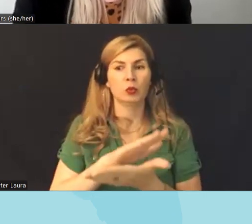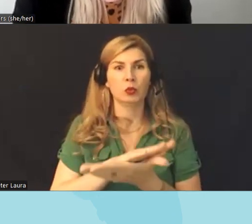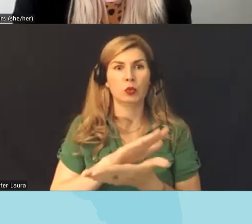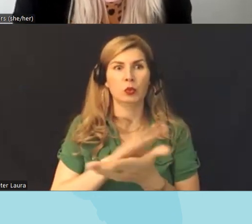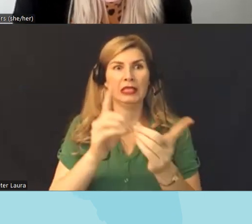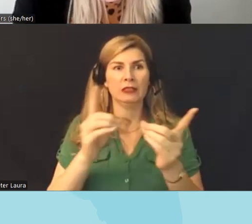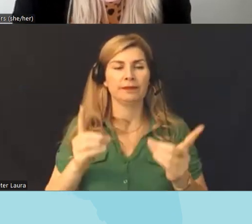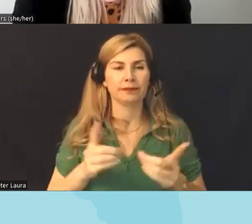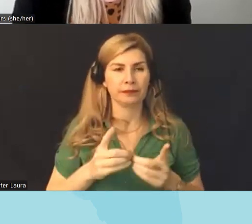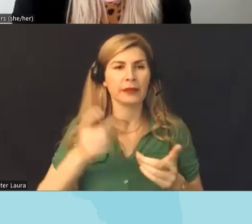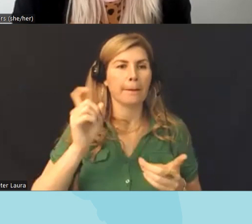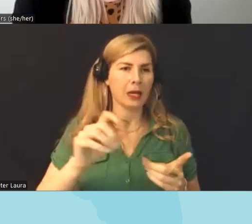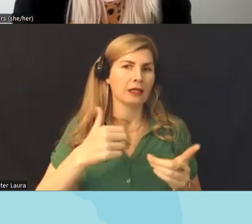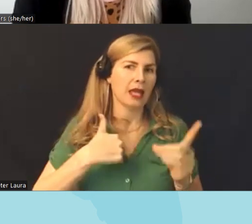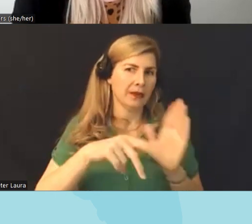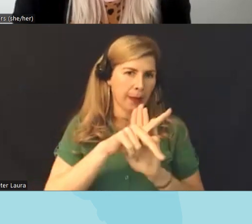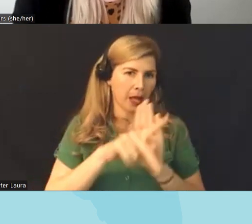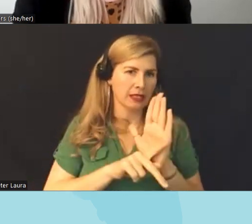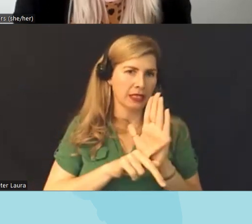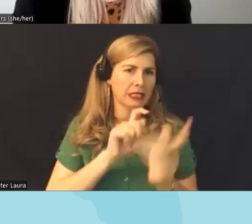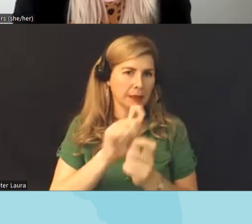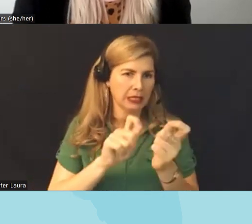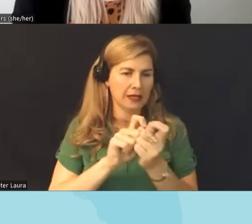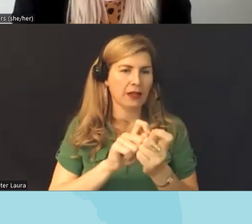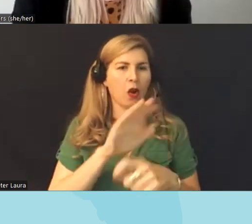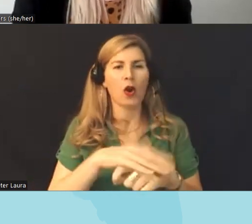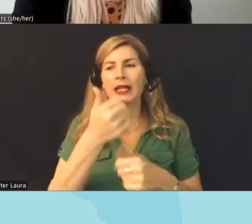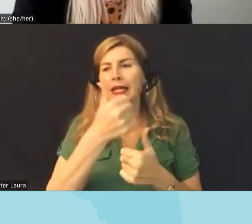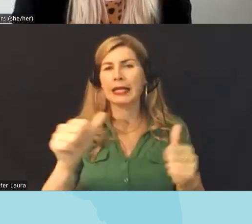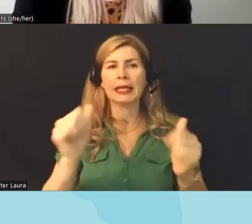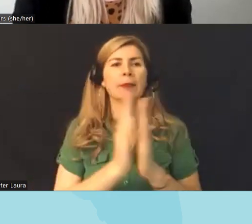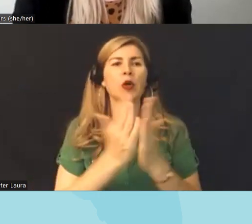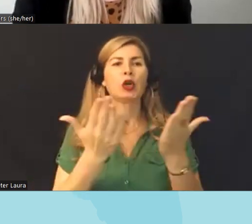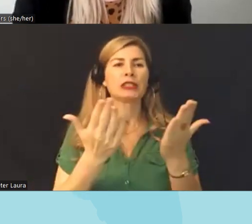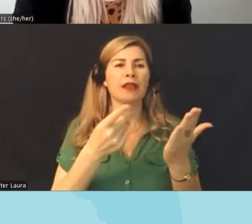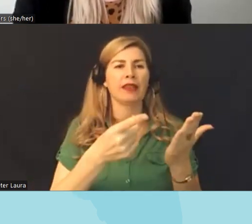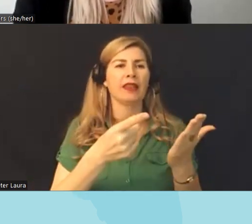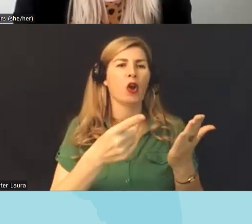to have a policy specific on challenging books so if it's going to be a policy we would like a